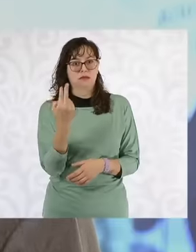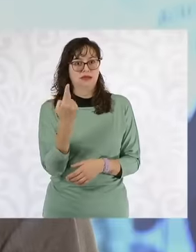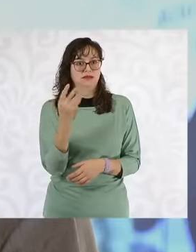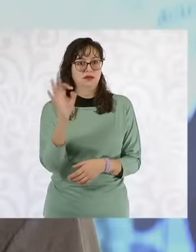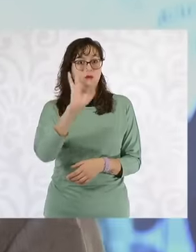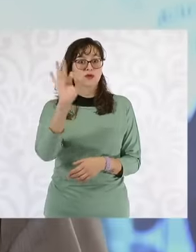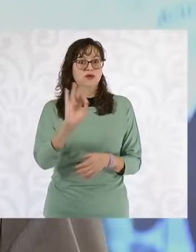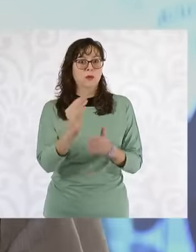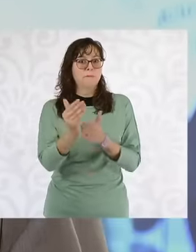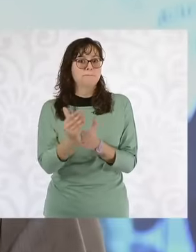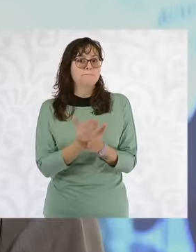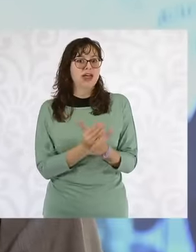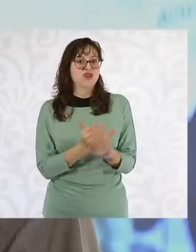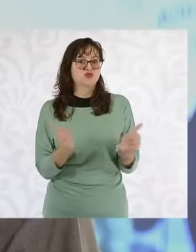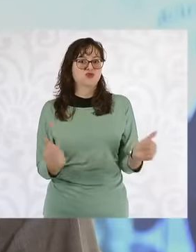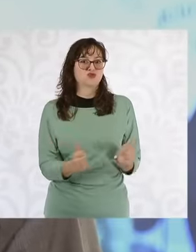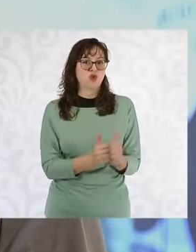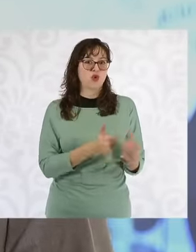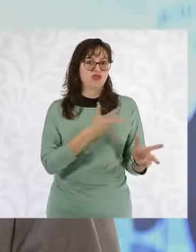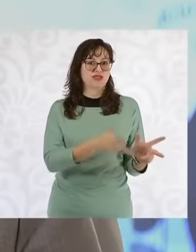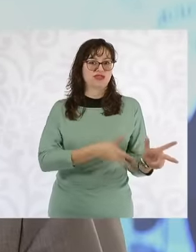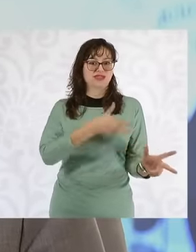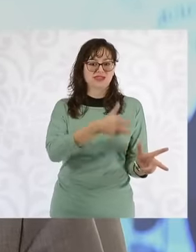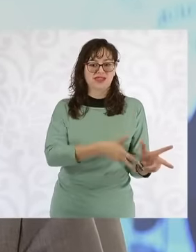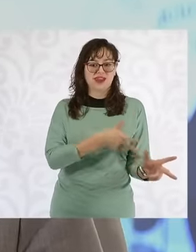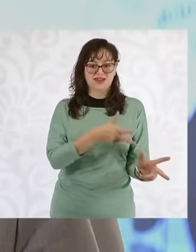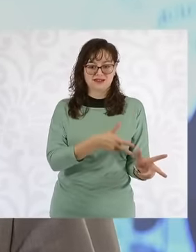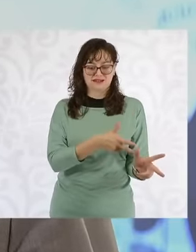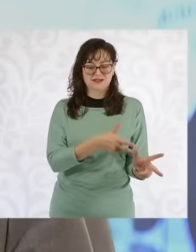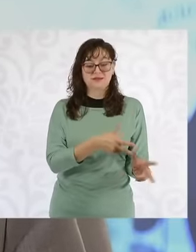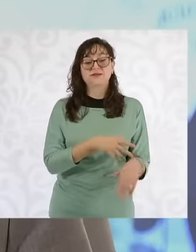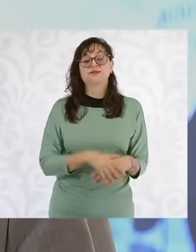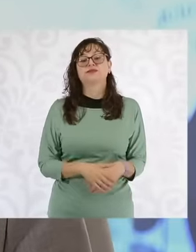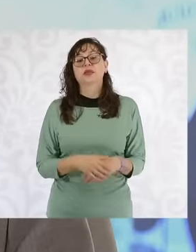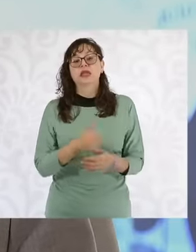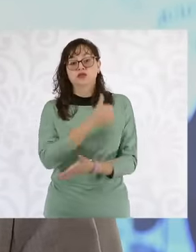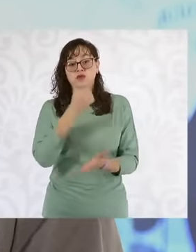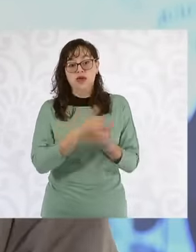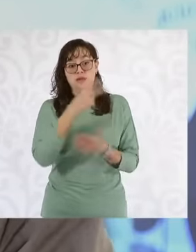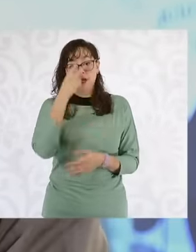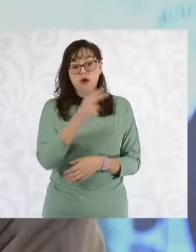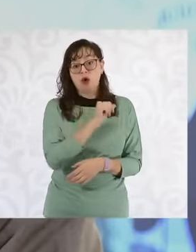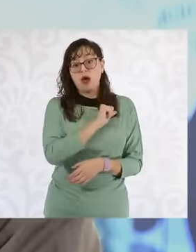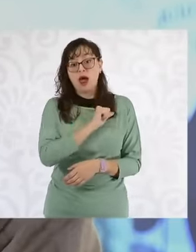travel time with one hour 20 minutes in the case of Mexico Querétaro where